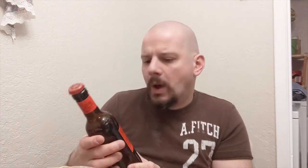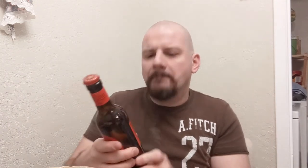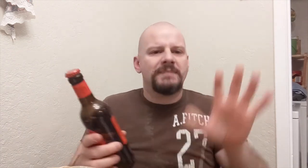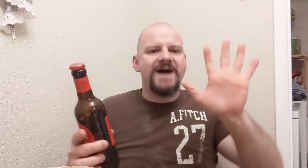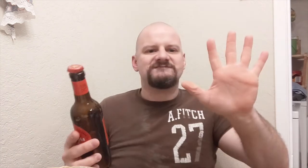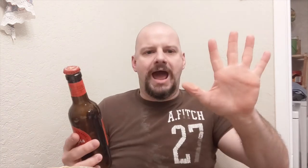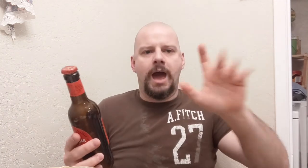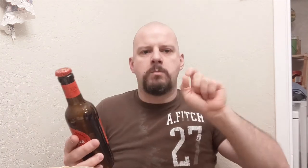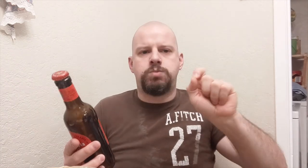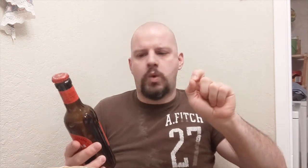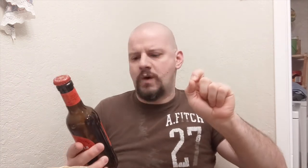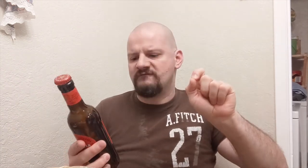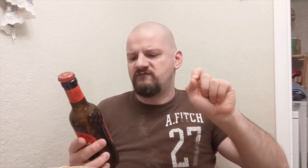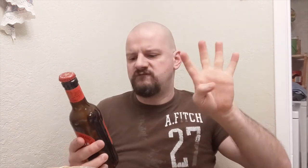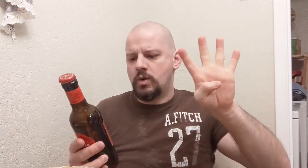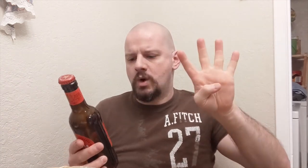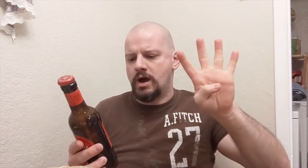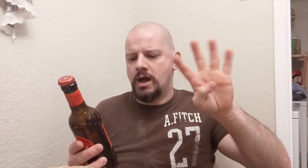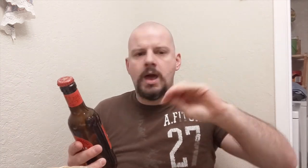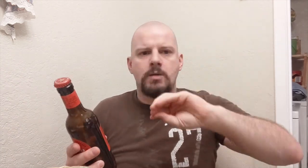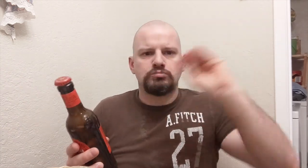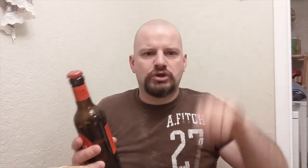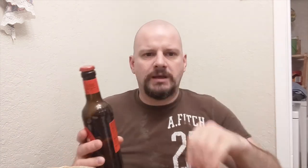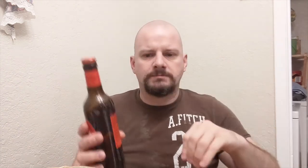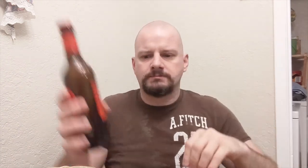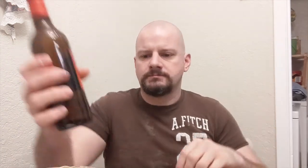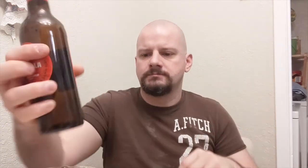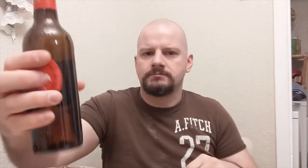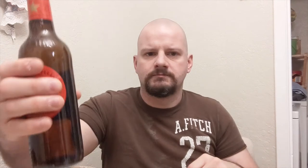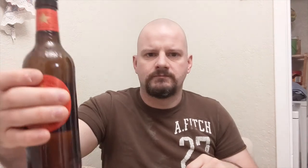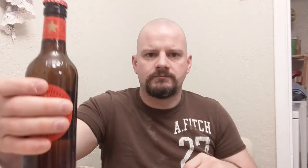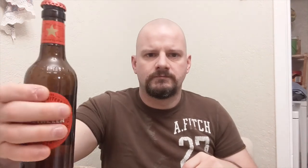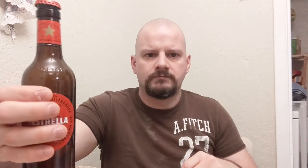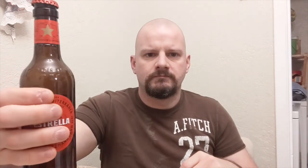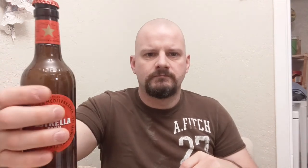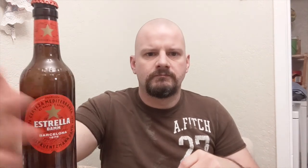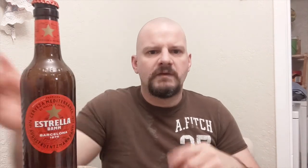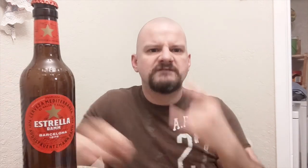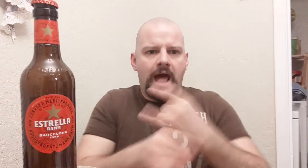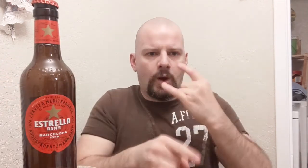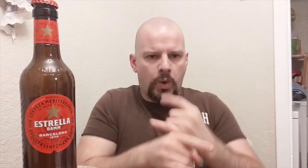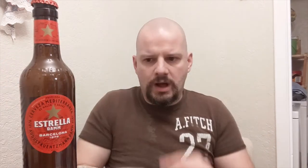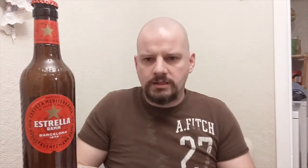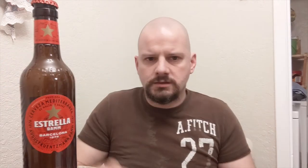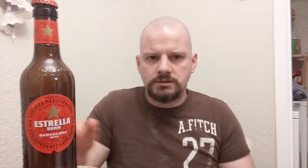Oh Ok, 5.4 percent of alcohol.